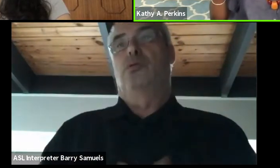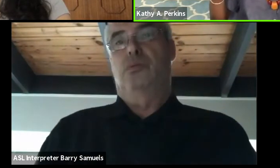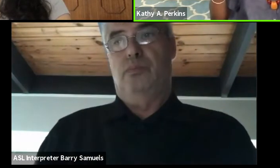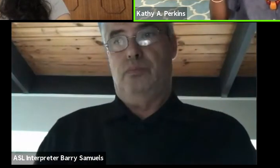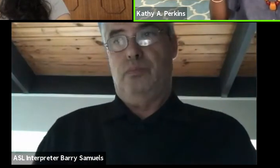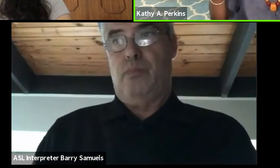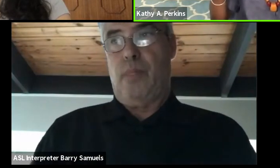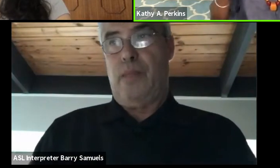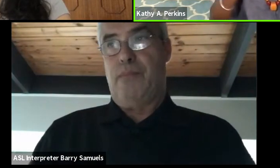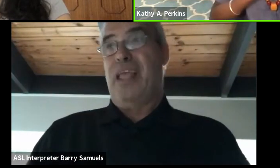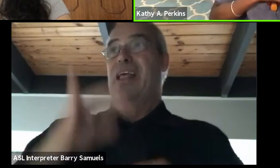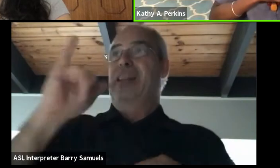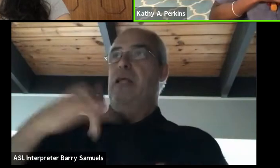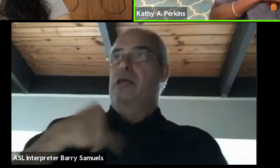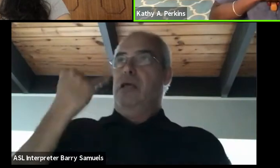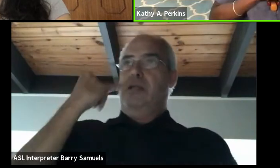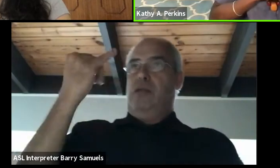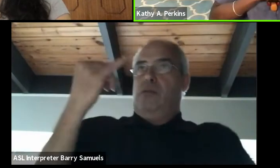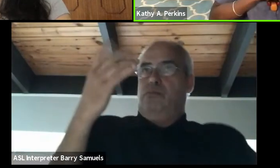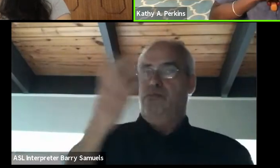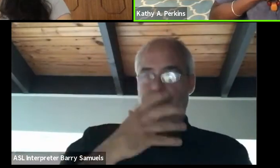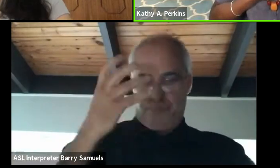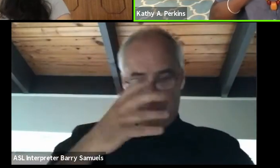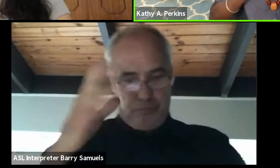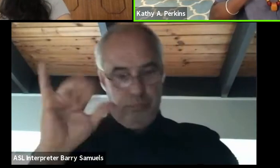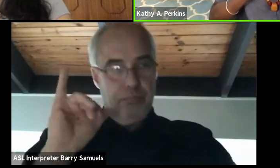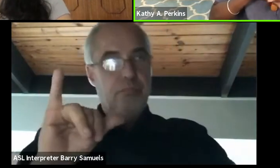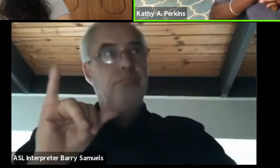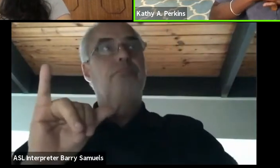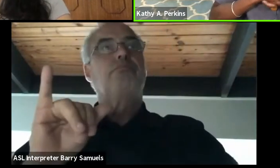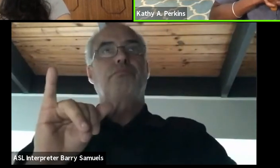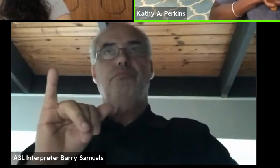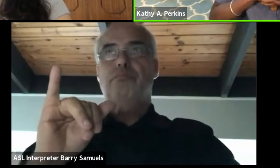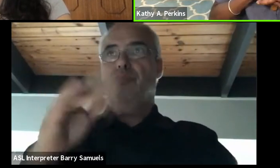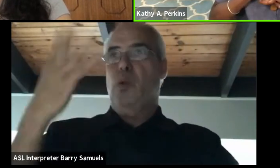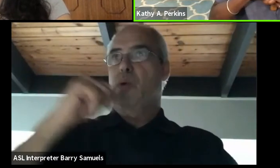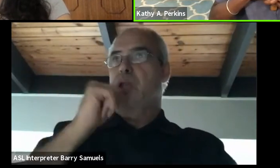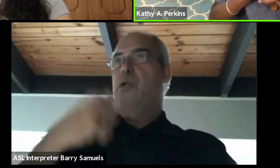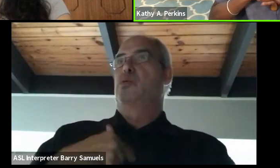And that's when the idea came about, oh, why don't I do a collection of plays